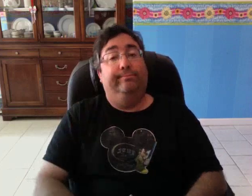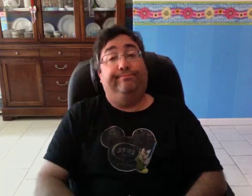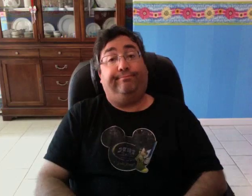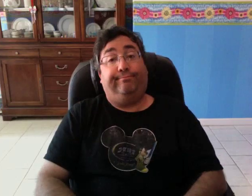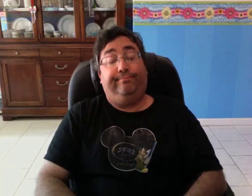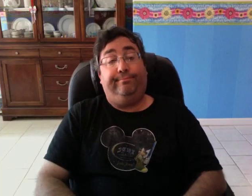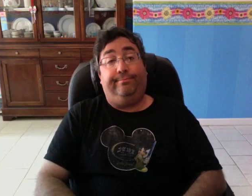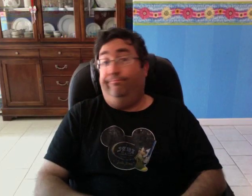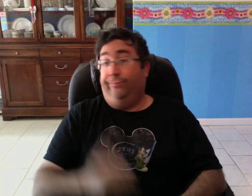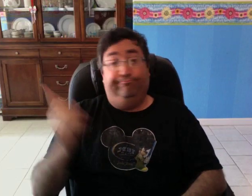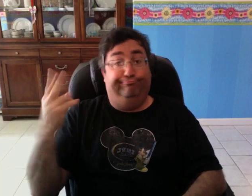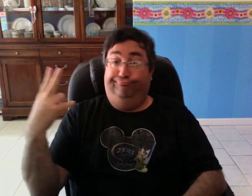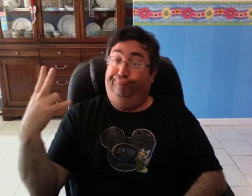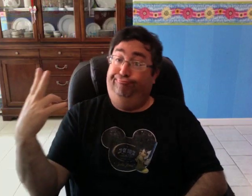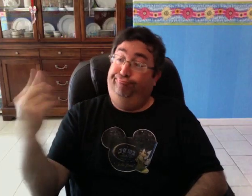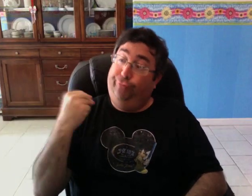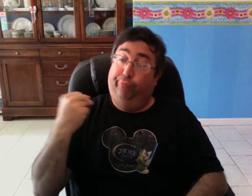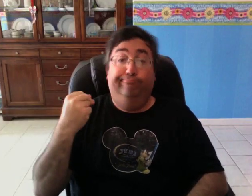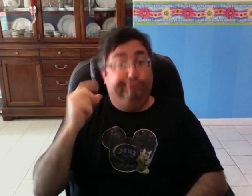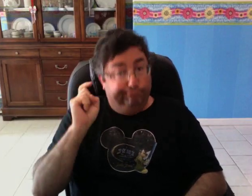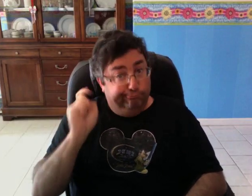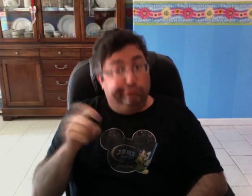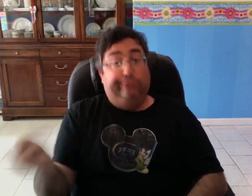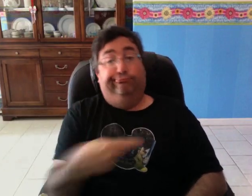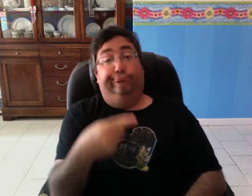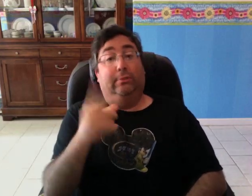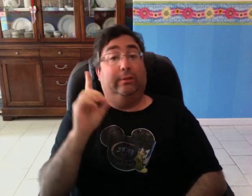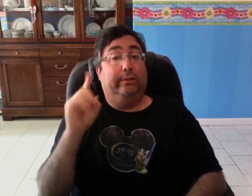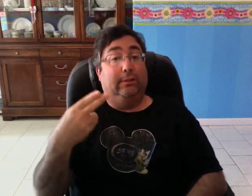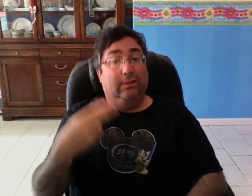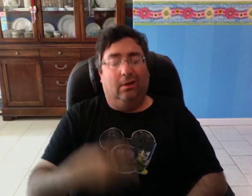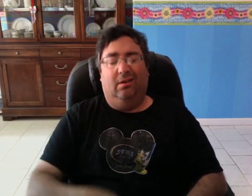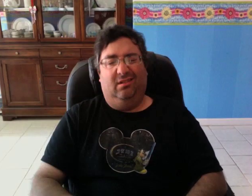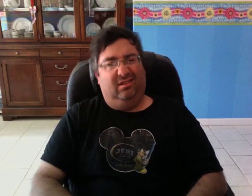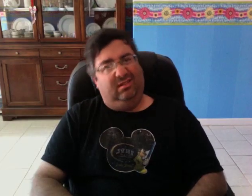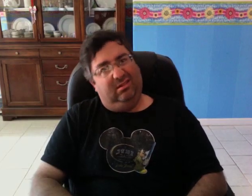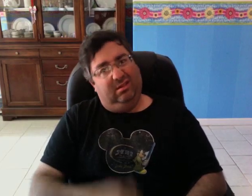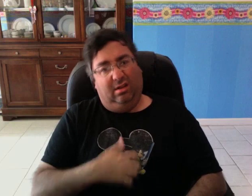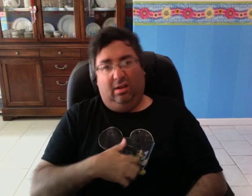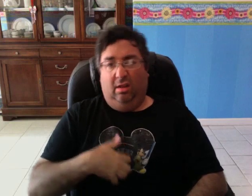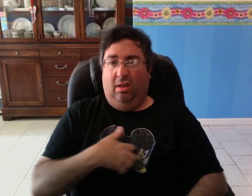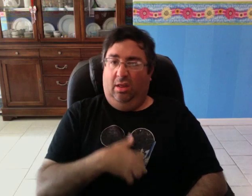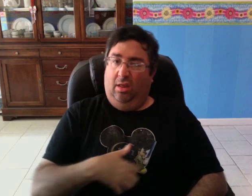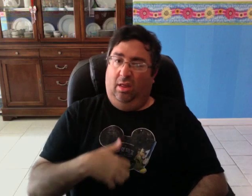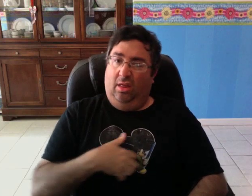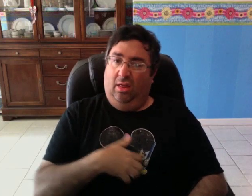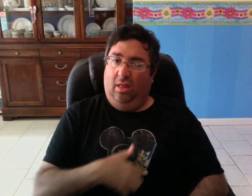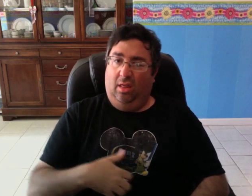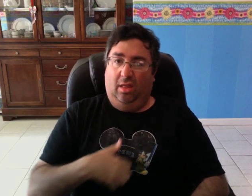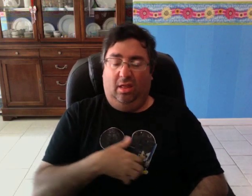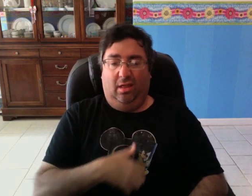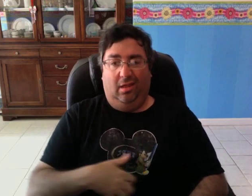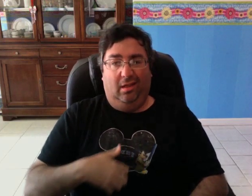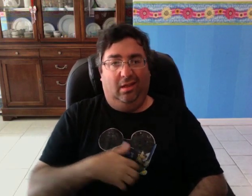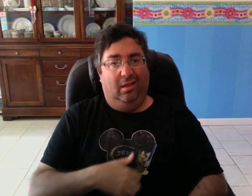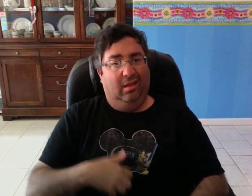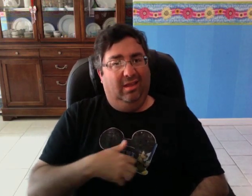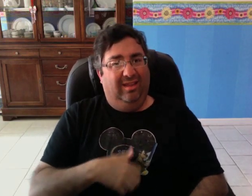But they refused to accept my argument. I had to go to DH, because I had not been formally in DH. I was disgusted by this.